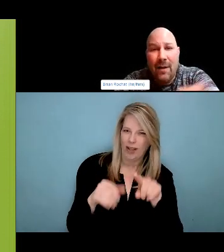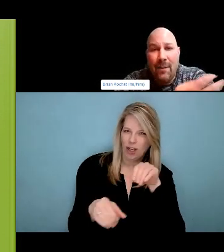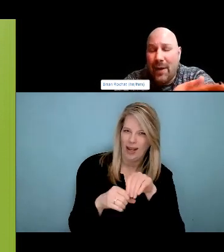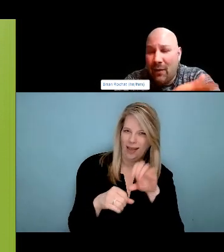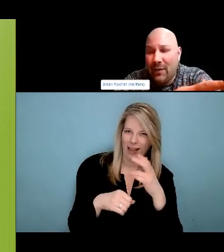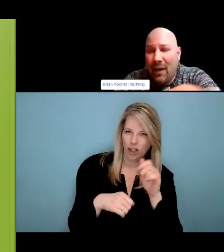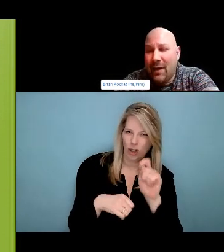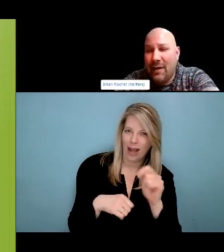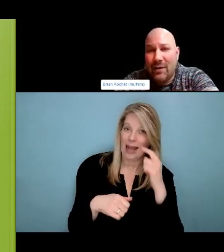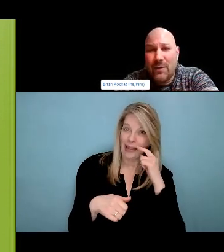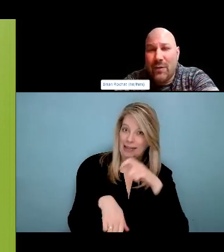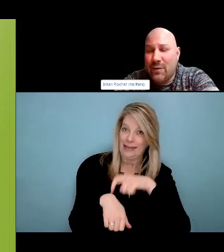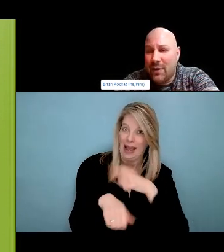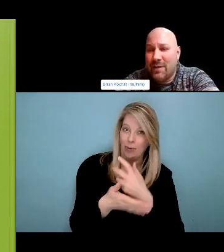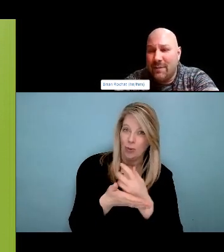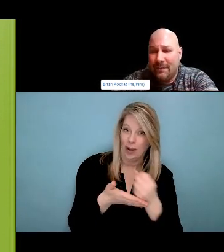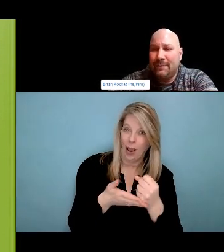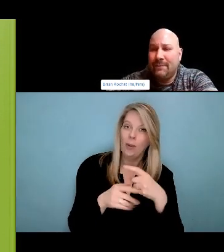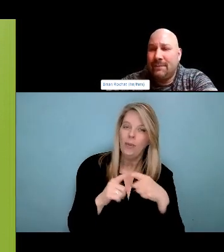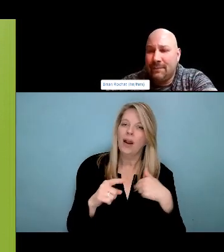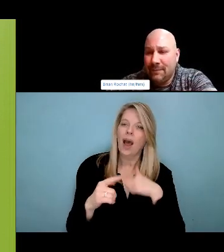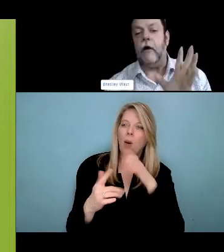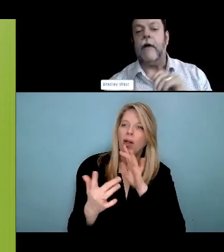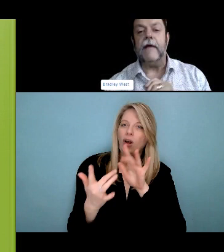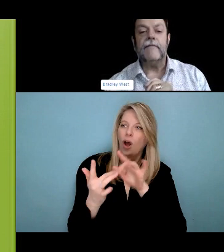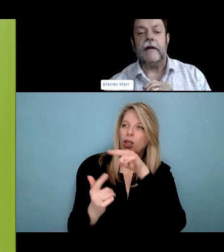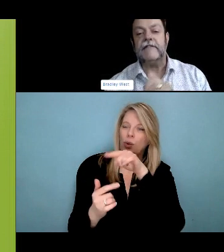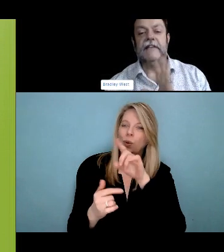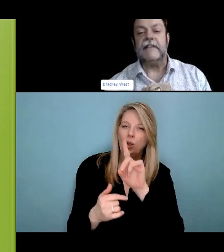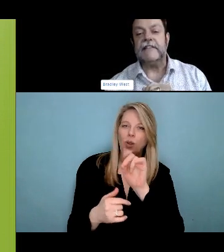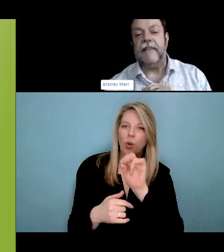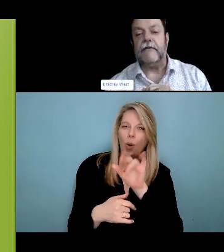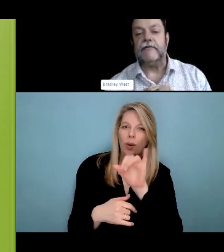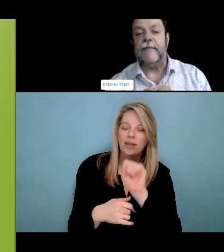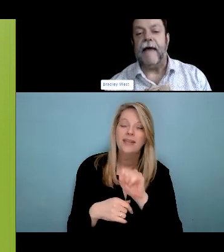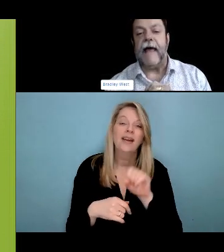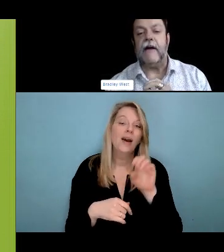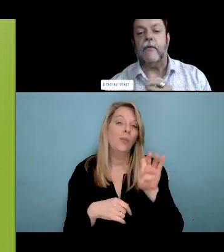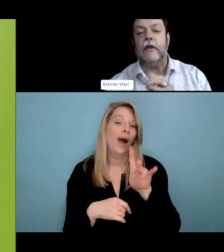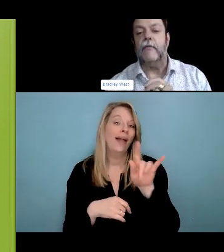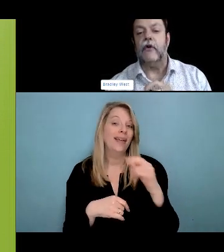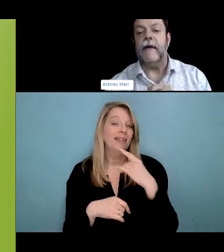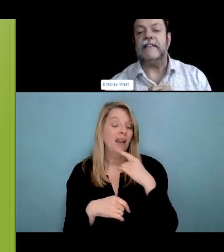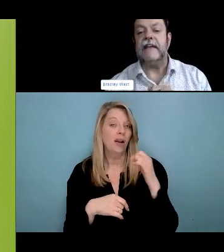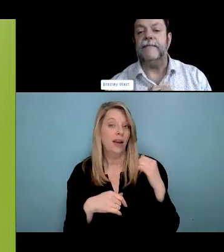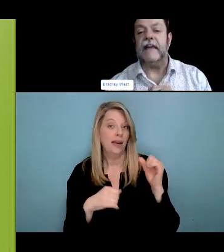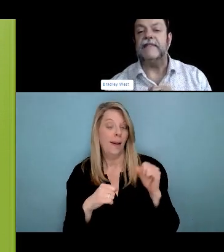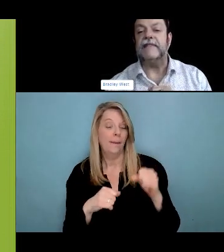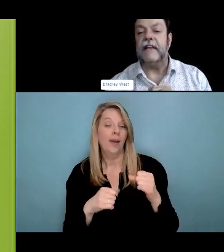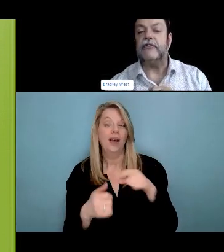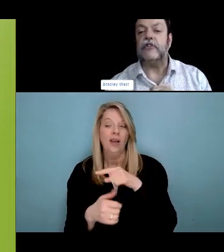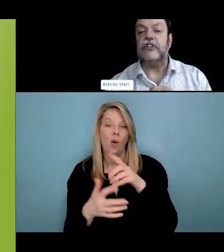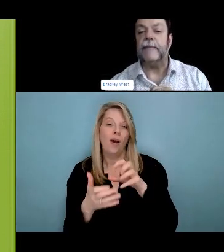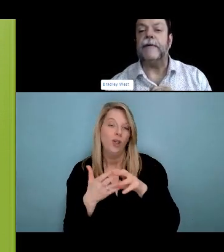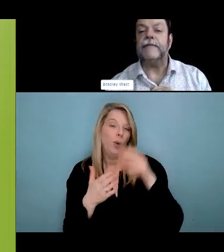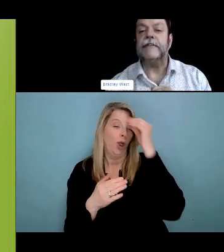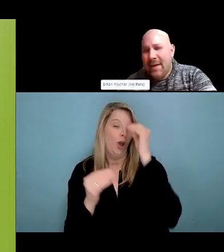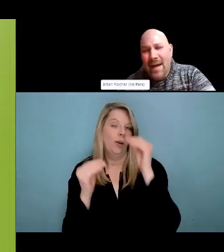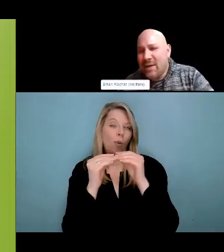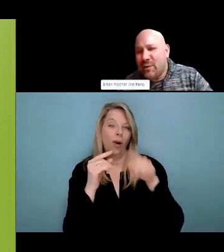to be distribution sites for Naloxone as well. So, as far as Winnipeg, I'm, not aware of